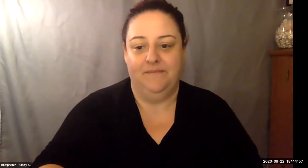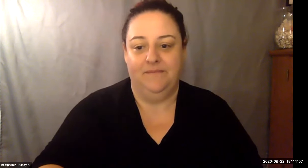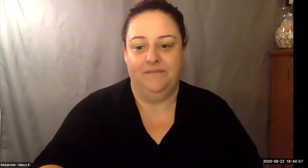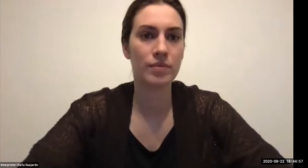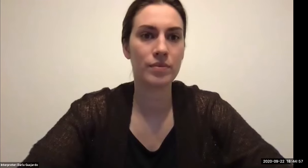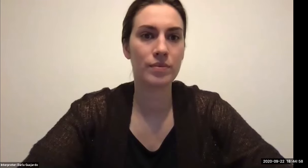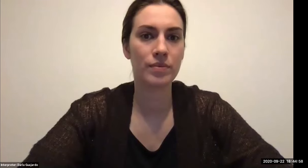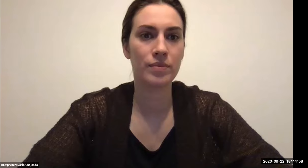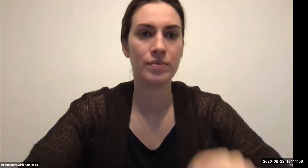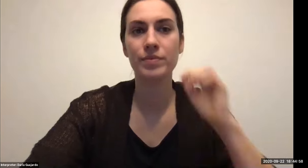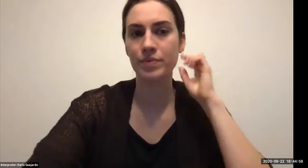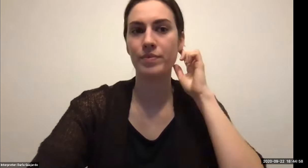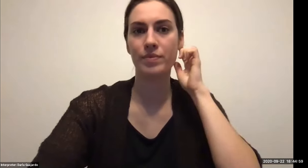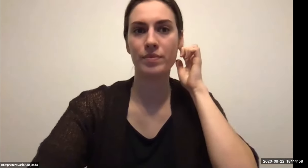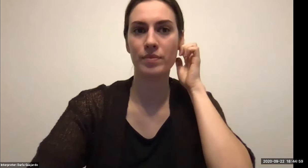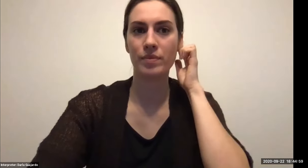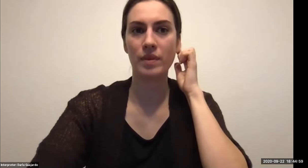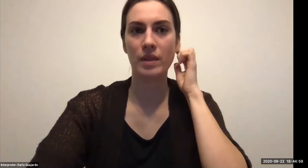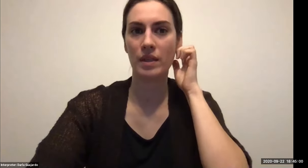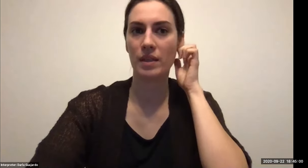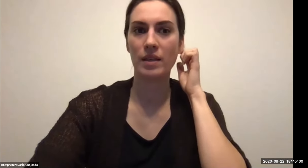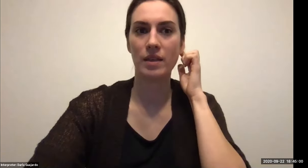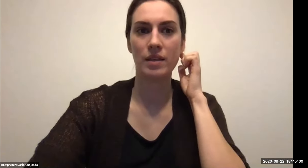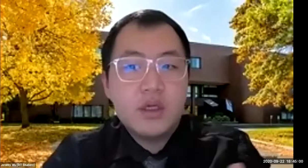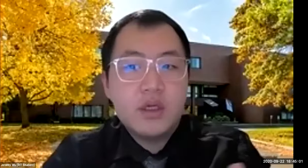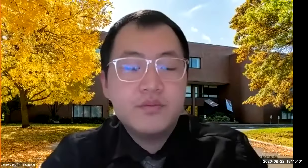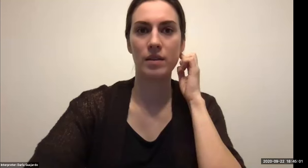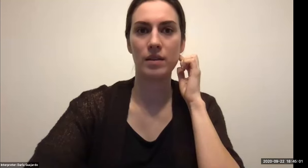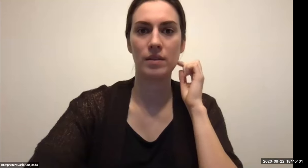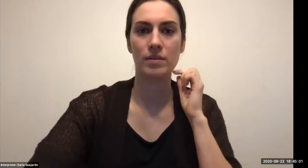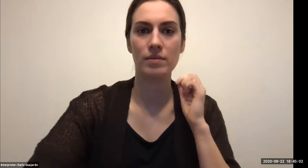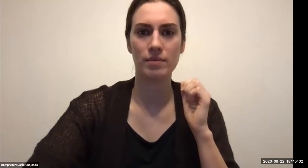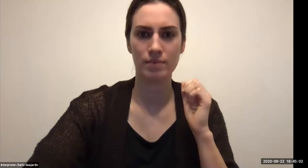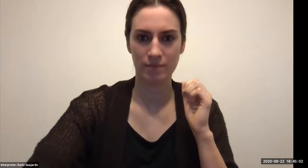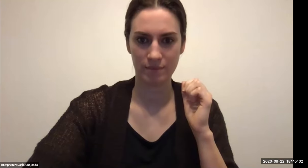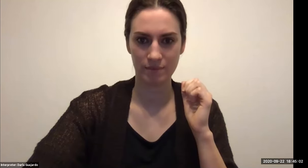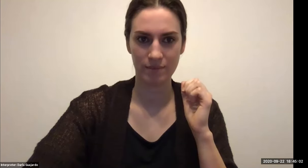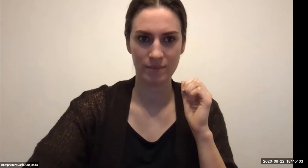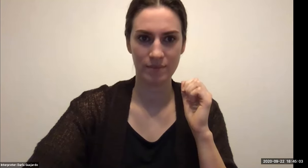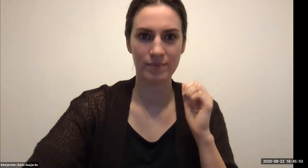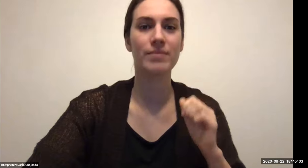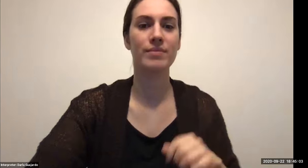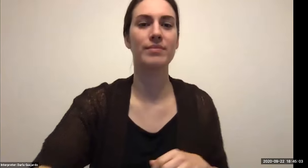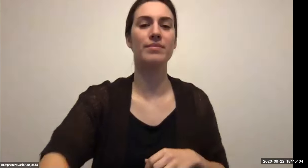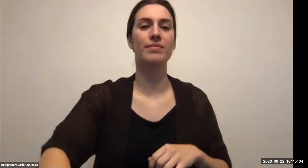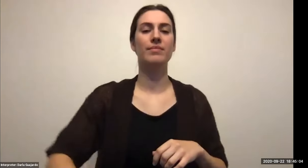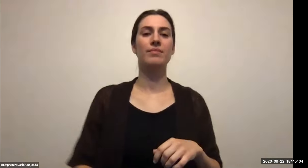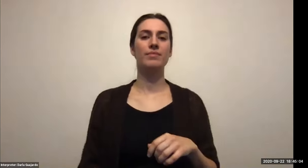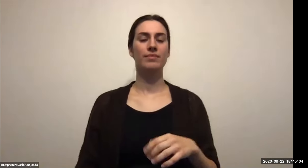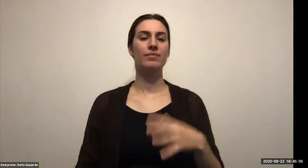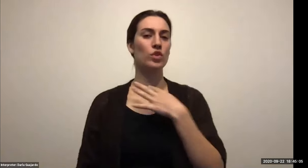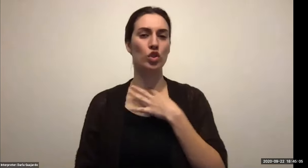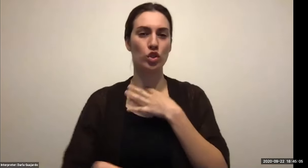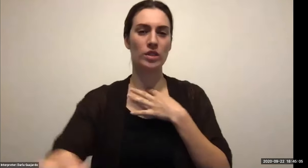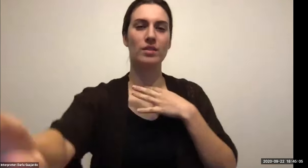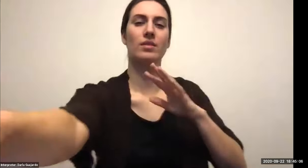Keith Wolling: And be a star because you want to, you want to be unique in your own way that somebody says to you, I want Amanda I want to talk to that, Amanda.